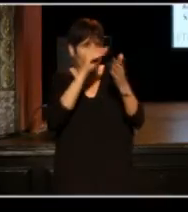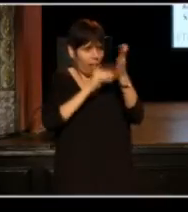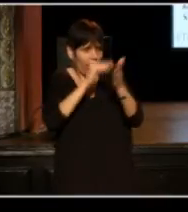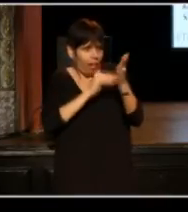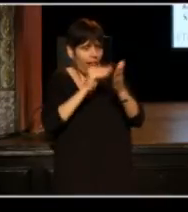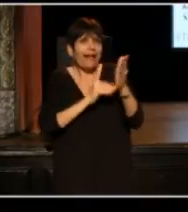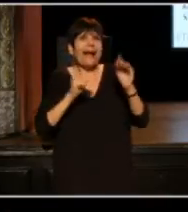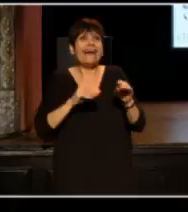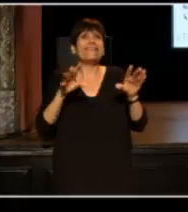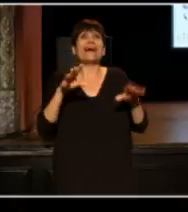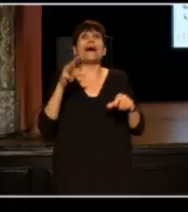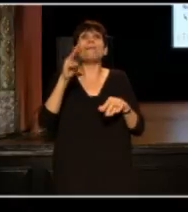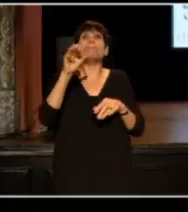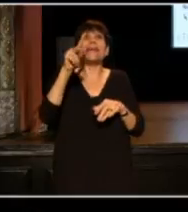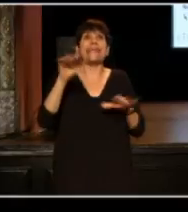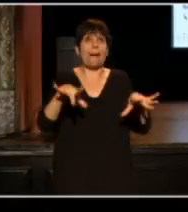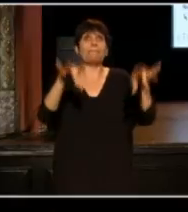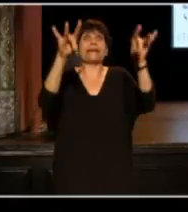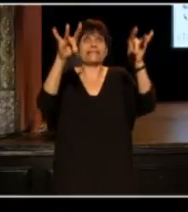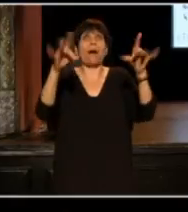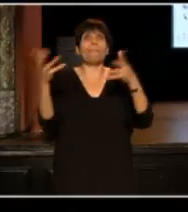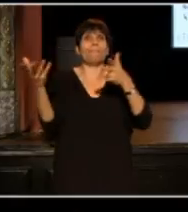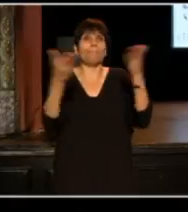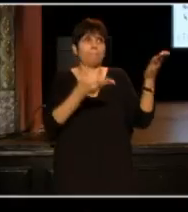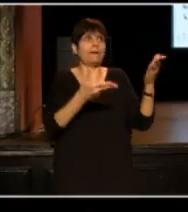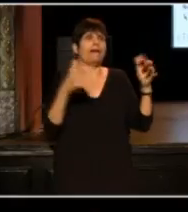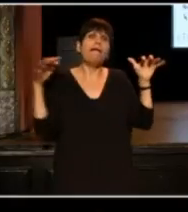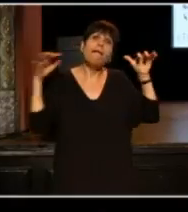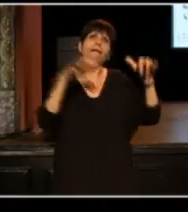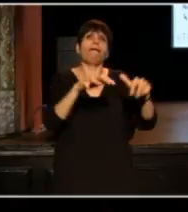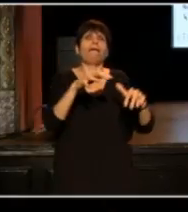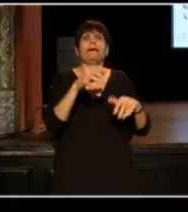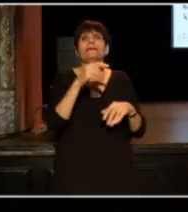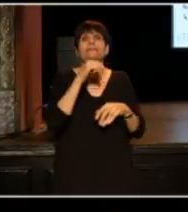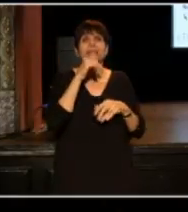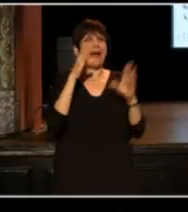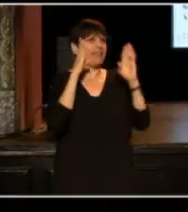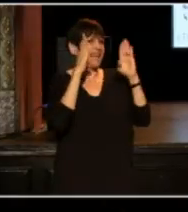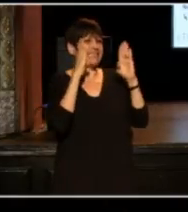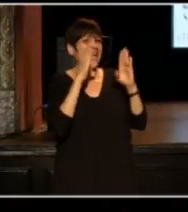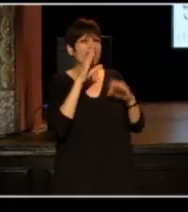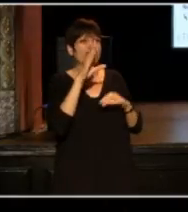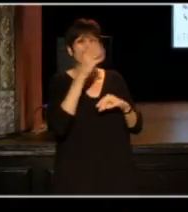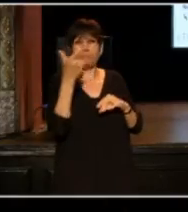And then, the media picked up on this. And is not the kind of attention Big Earl's wanted.